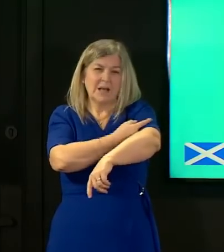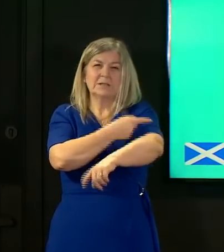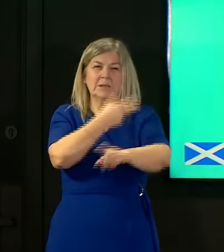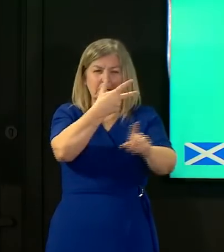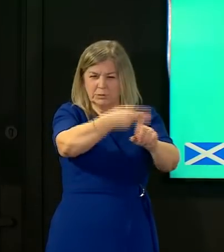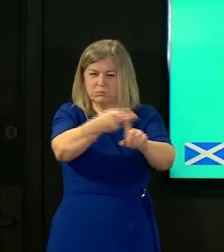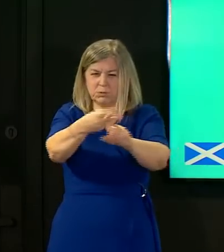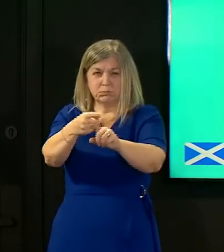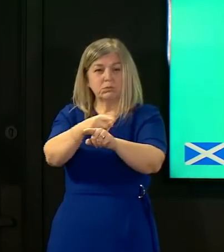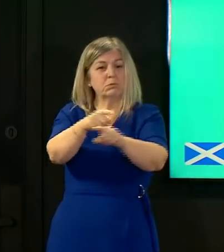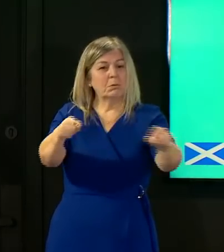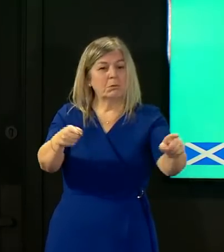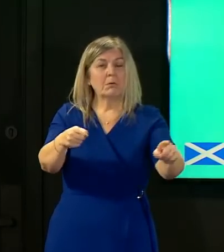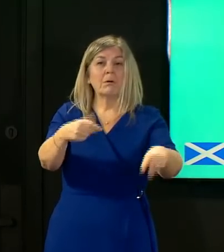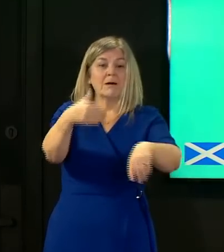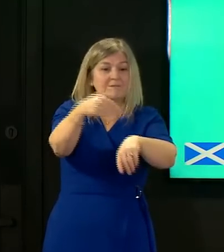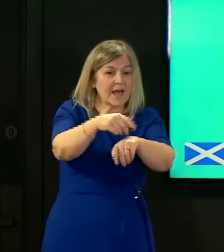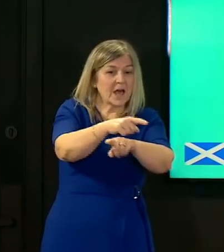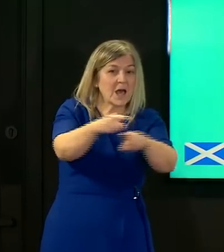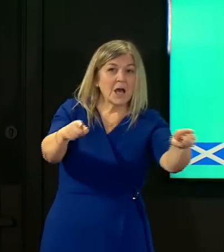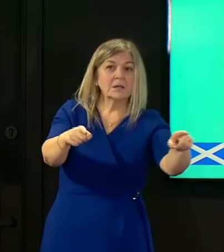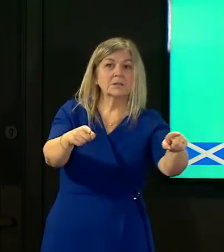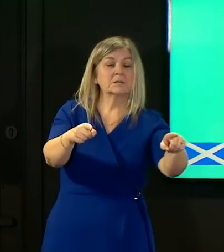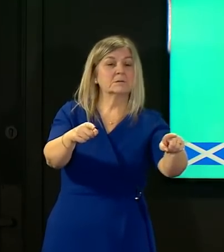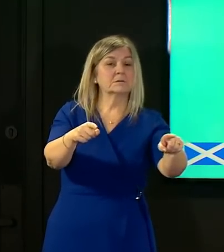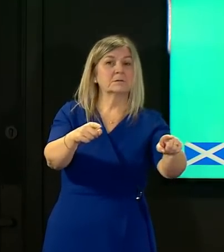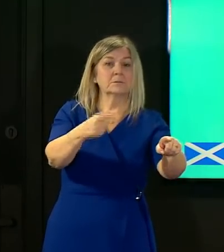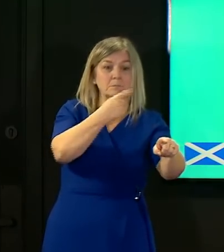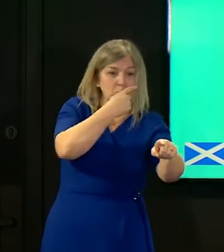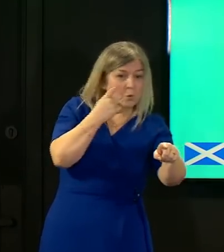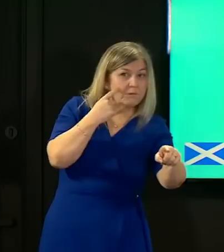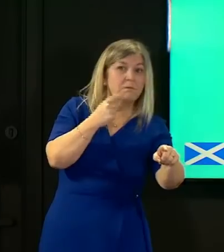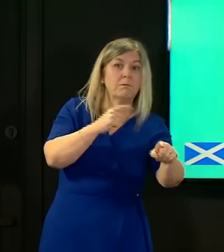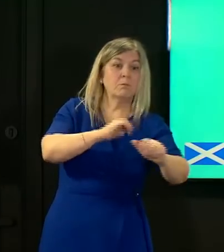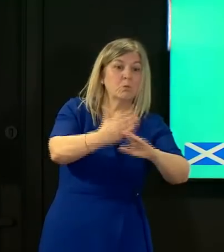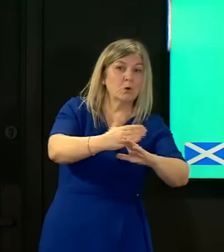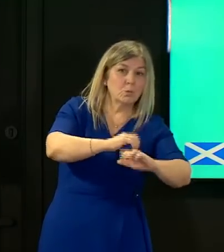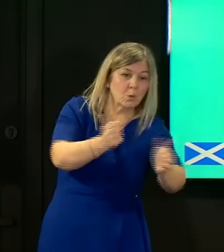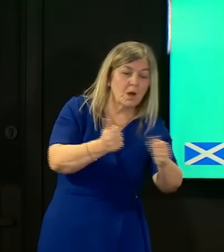on transmission and once we have certainty about that we'll be able to say with much greater degree